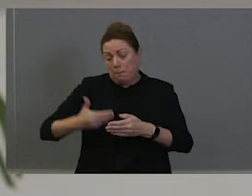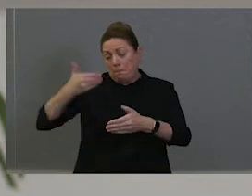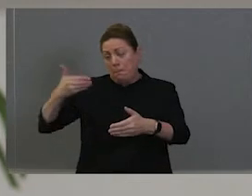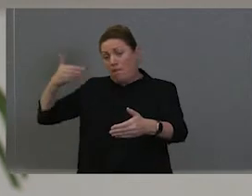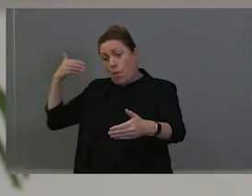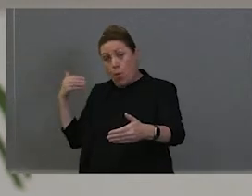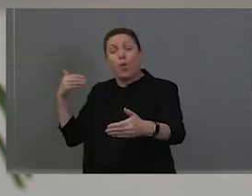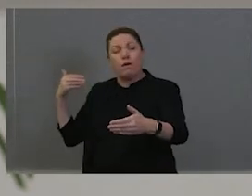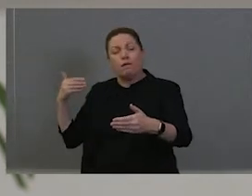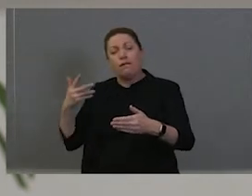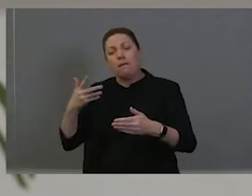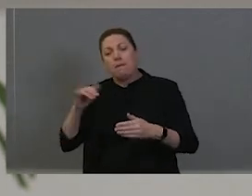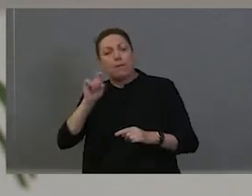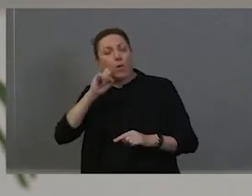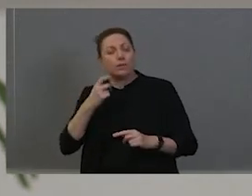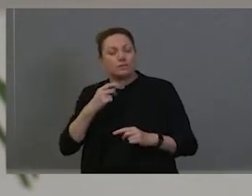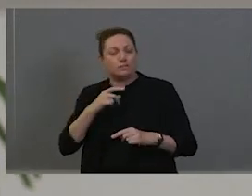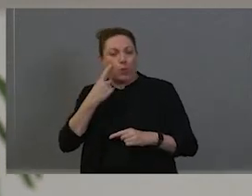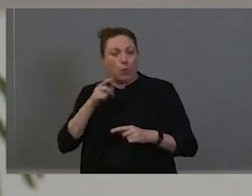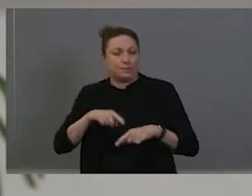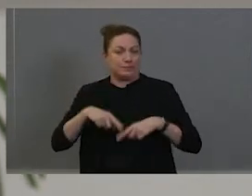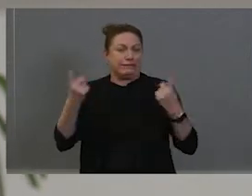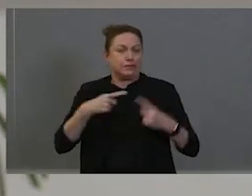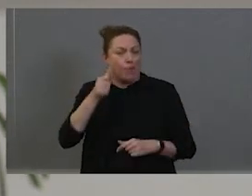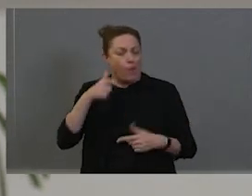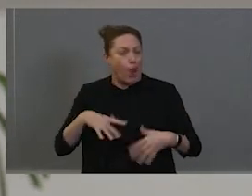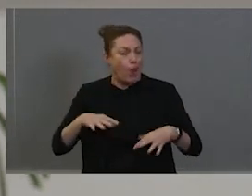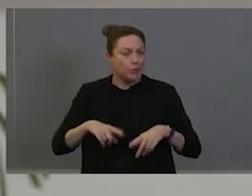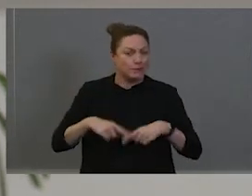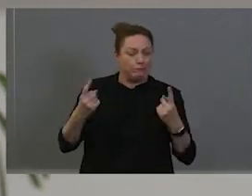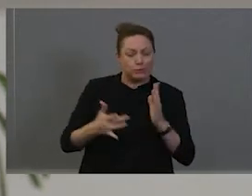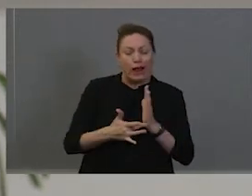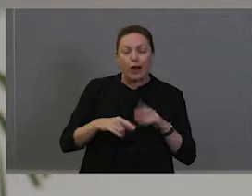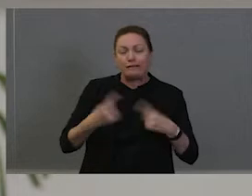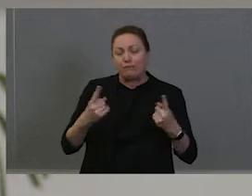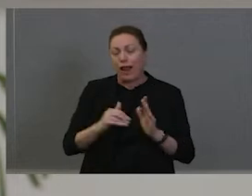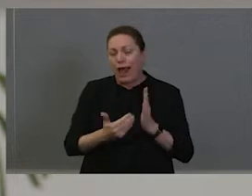might be a bit different. The technology would have been a bit different but still, we have a lot of unfinished business of